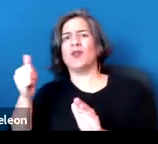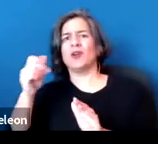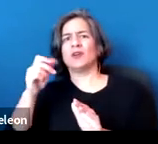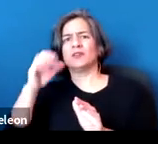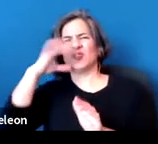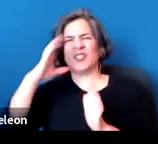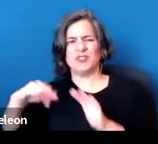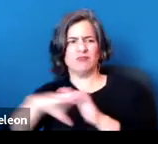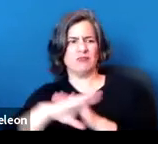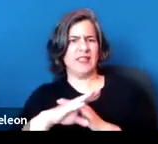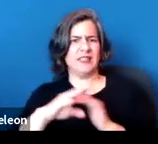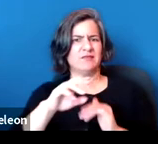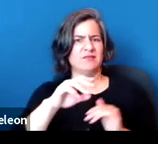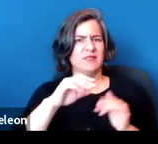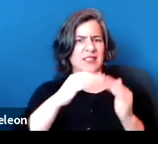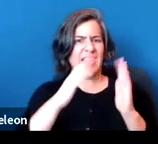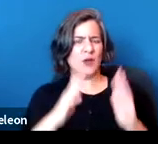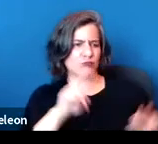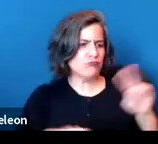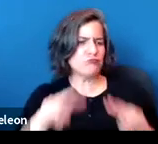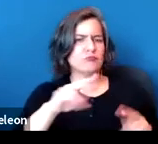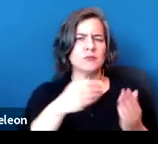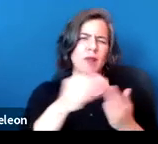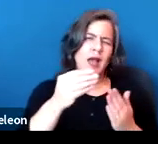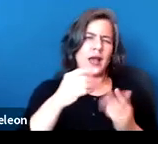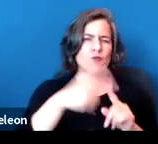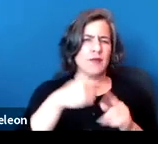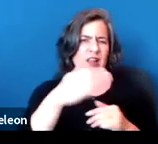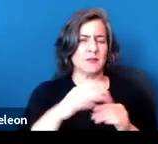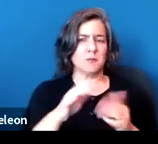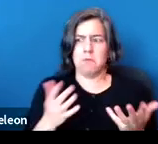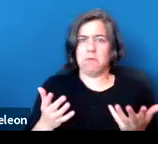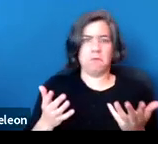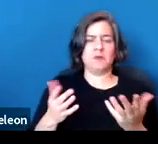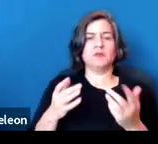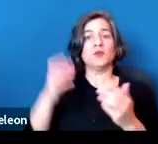The accommodation here could be, of course, a request for video